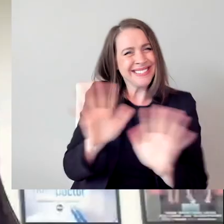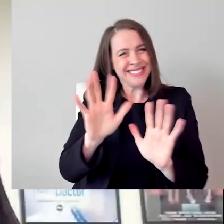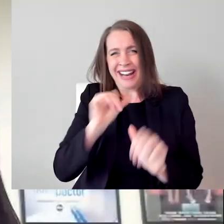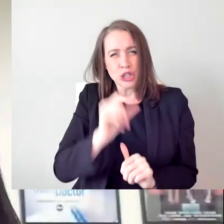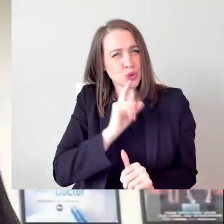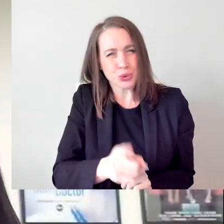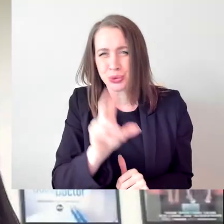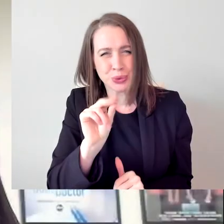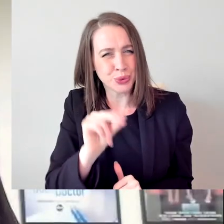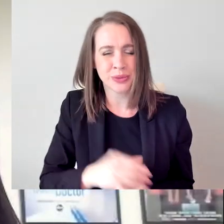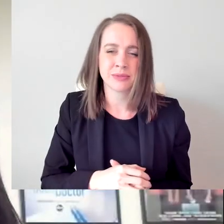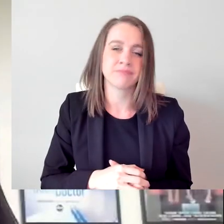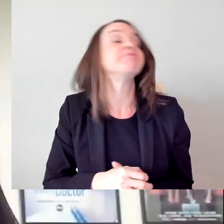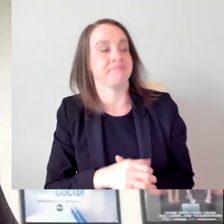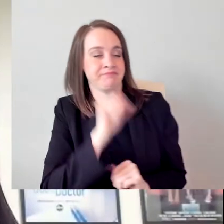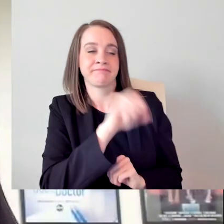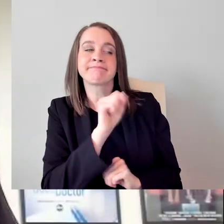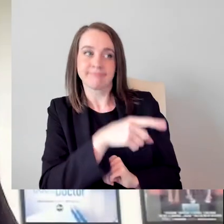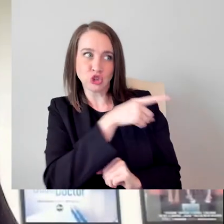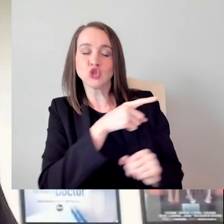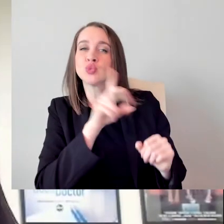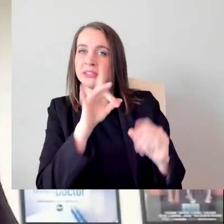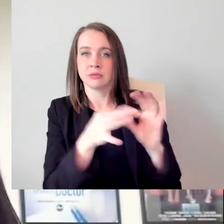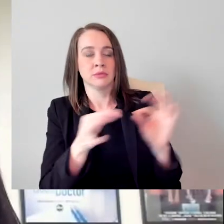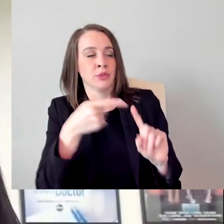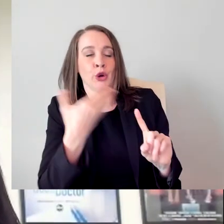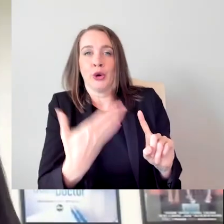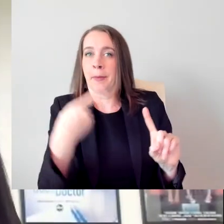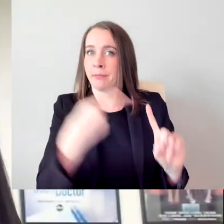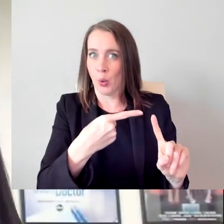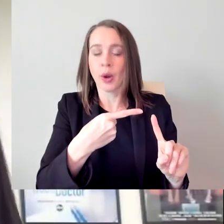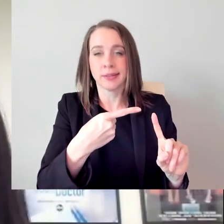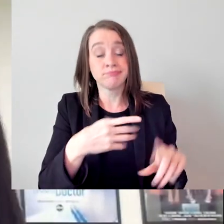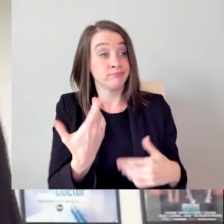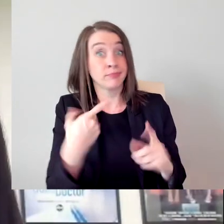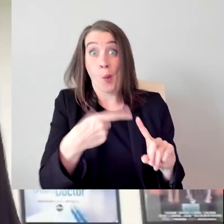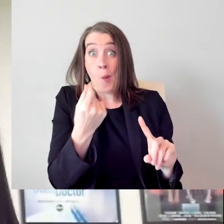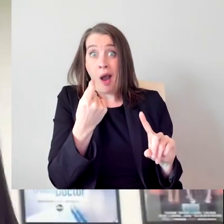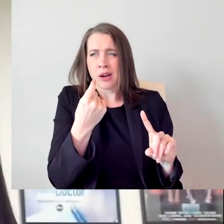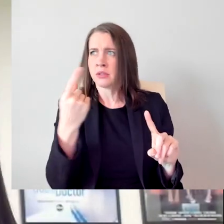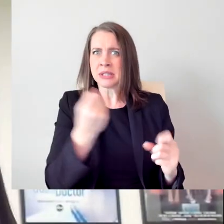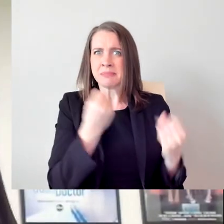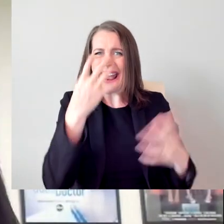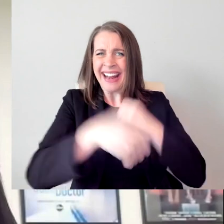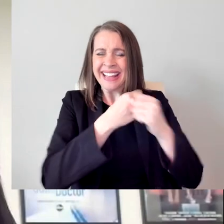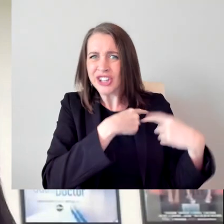Jim, I think you're hitting so many great points there. I think one of them is we've been overlooked for so long for a lot of qualifications